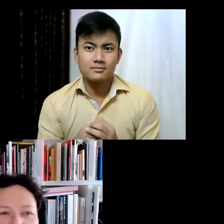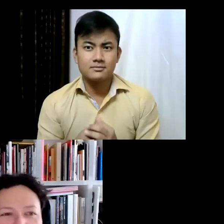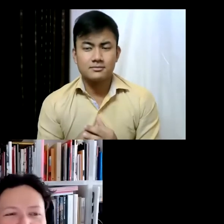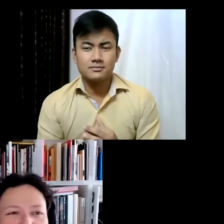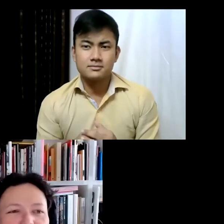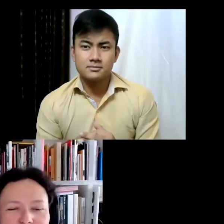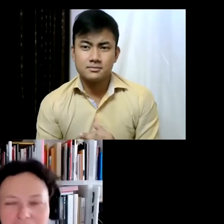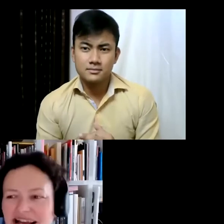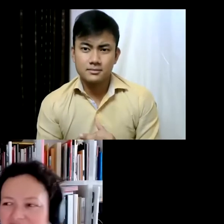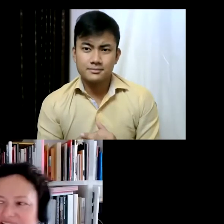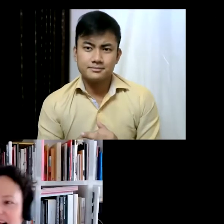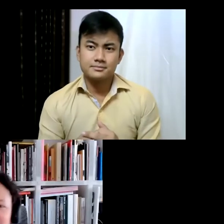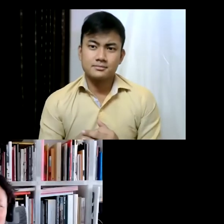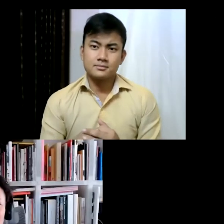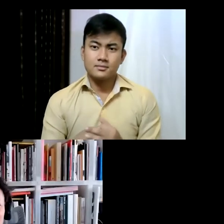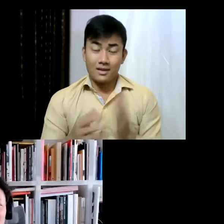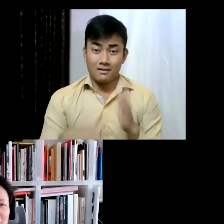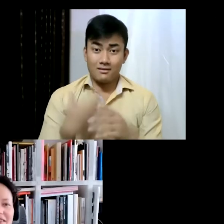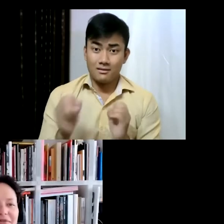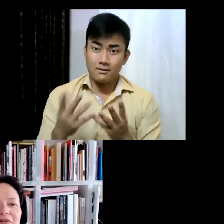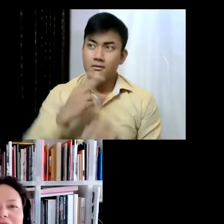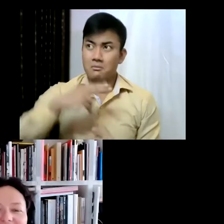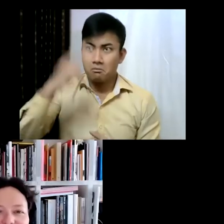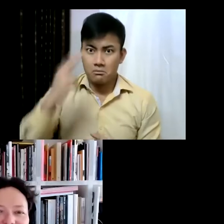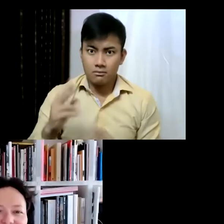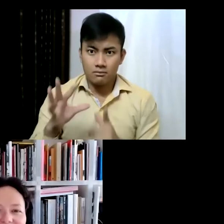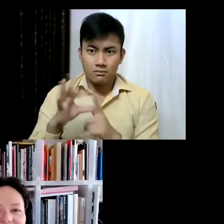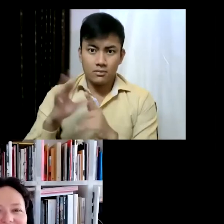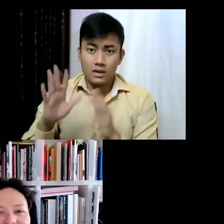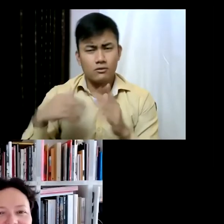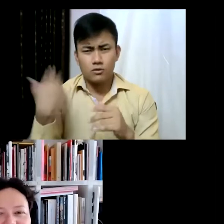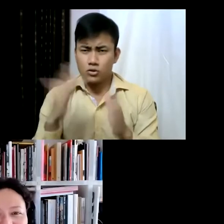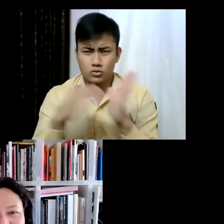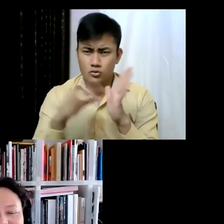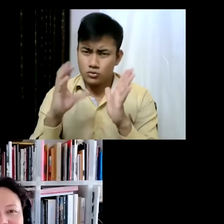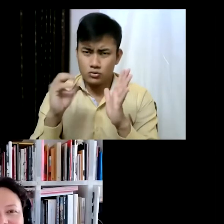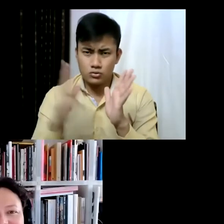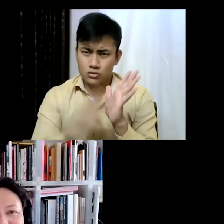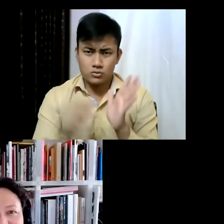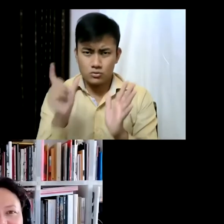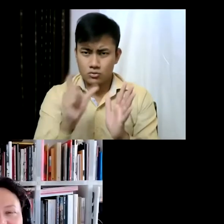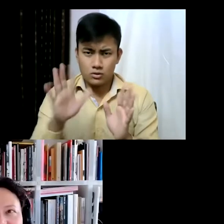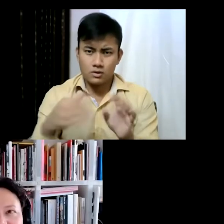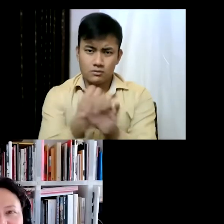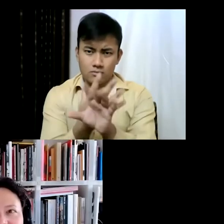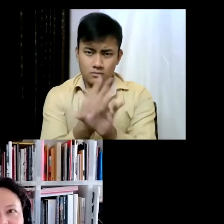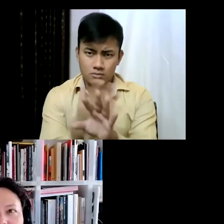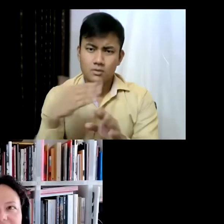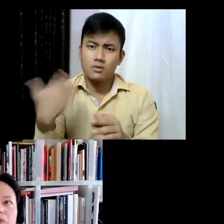kind of perform. In a way, with zoom you kind of get rid of that, and I thought I was able